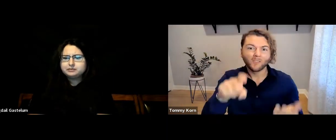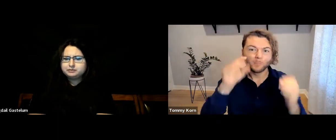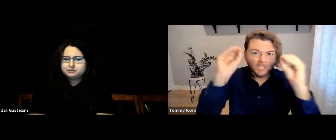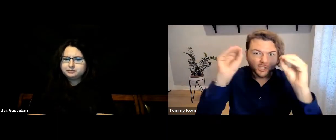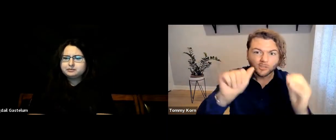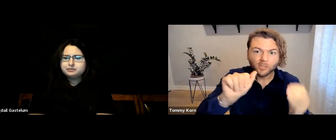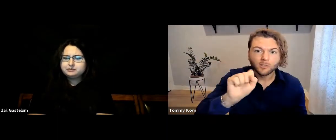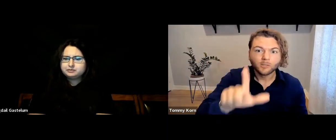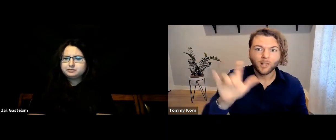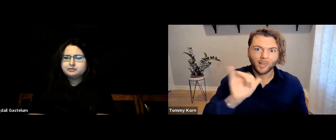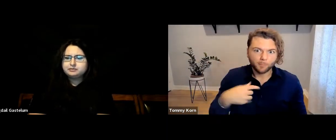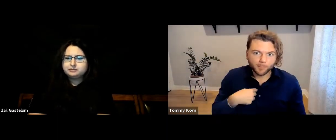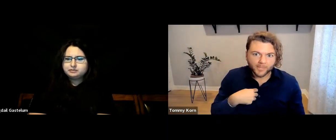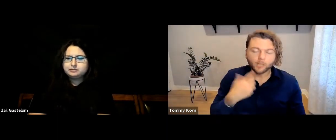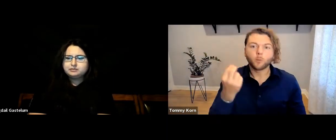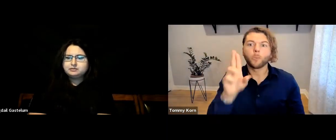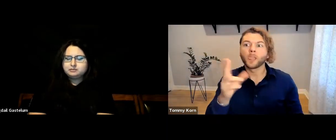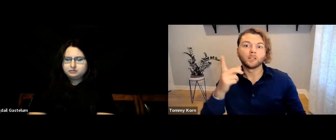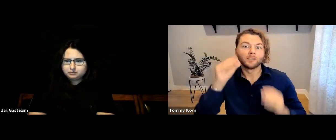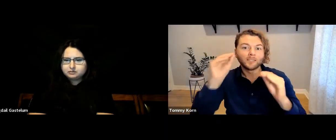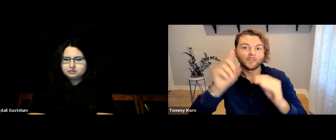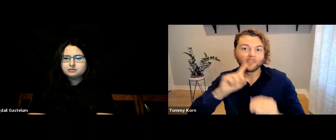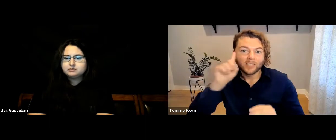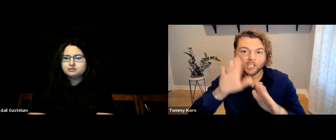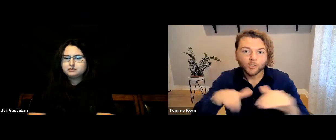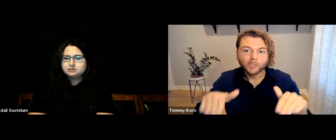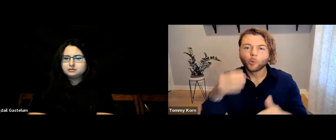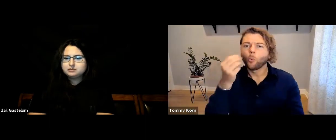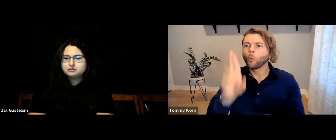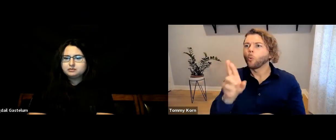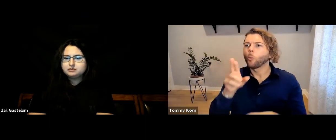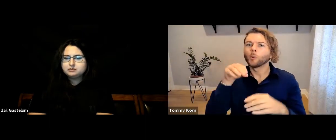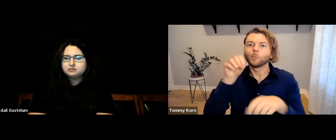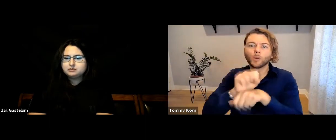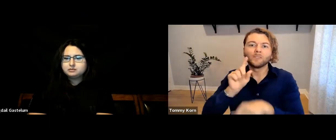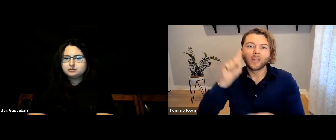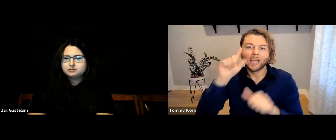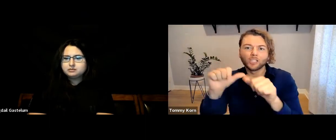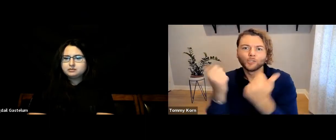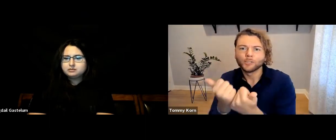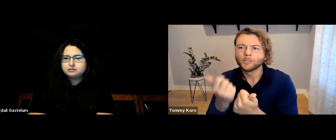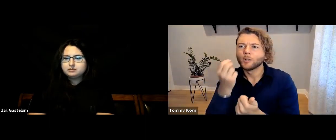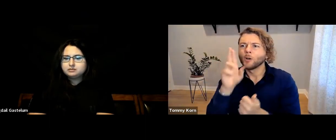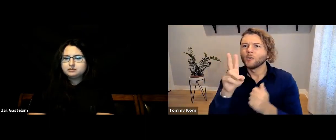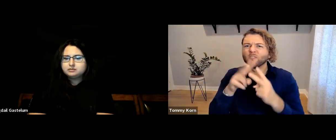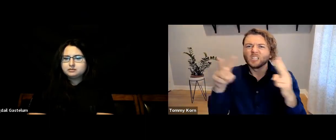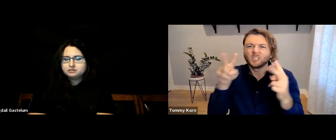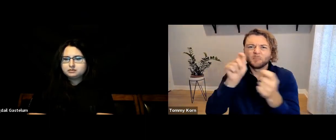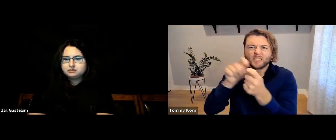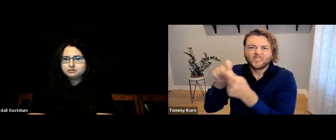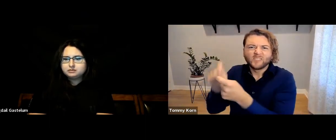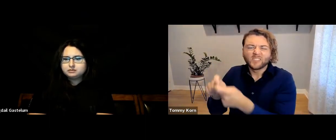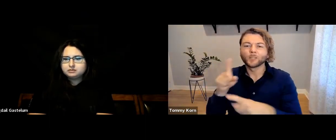such as being ASL professors, or working with Deaf children or in a Deaf agency.